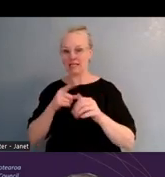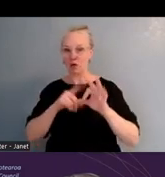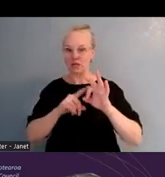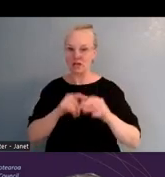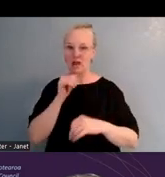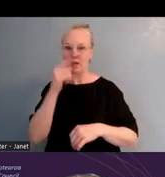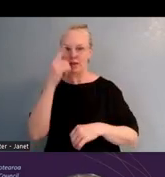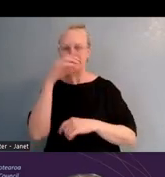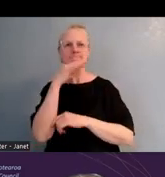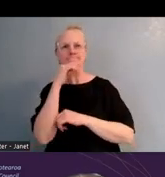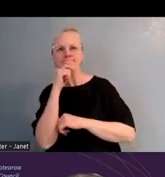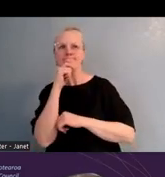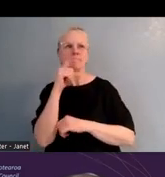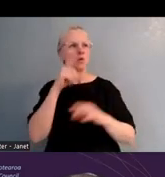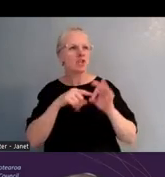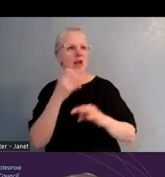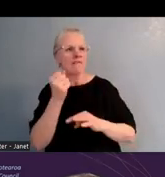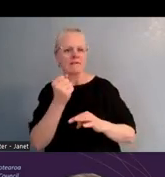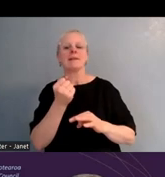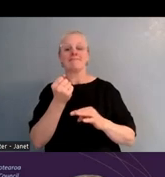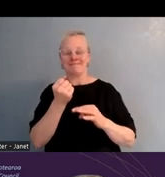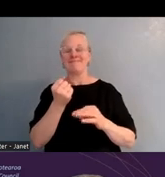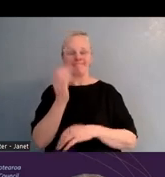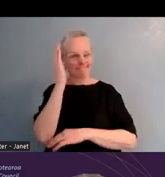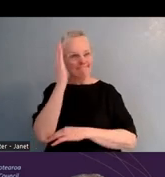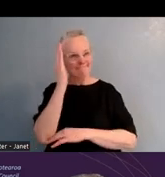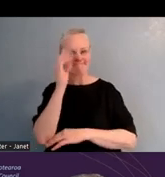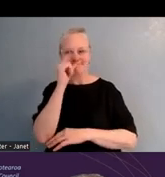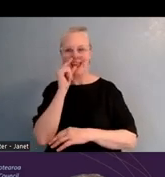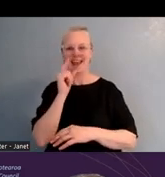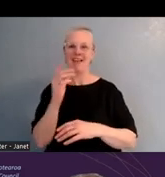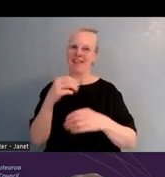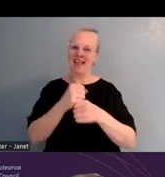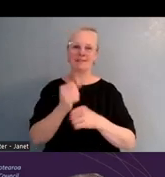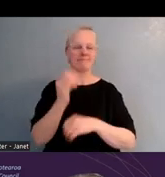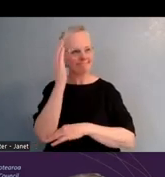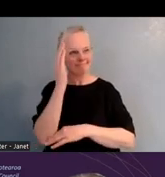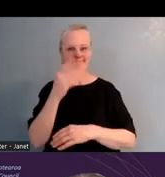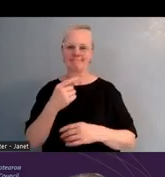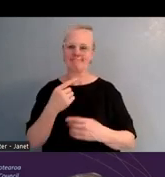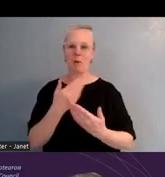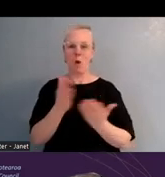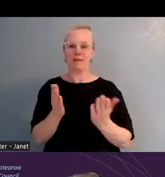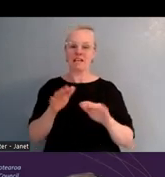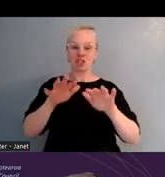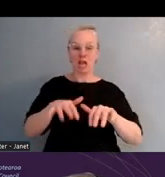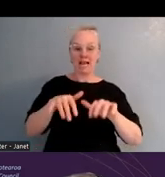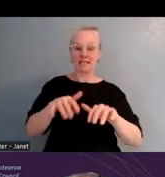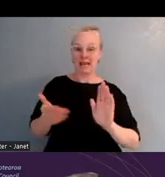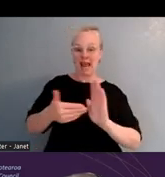that you might want to have answered when we come back in, we'll open the chat, and you can pop your questions in there,